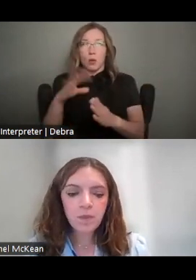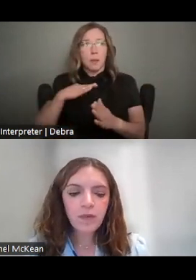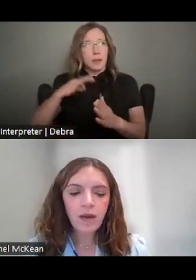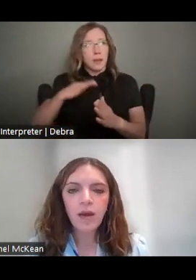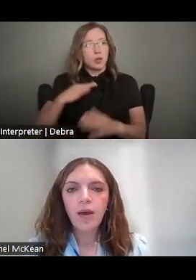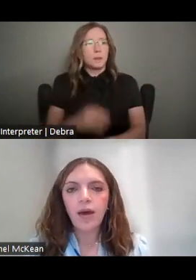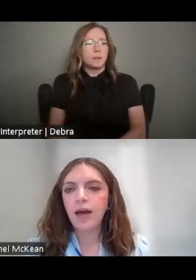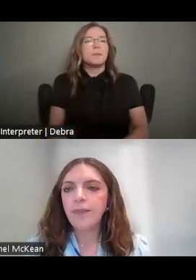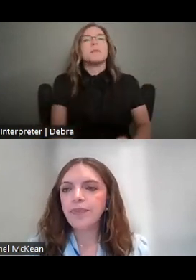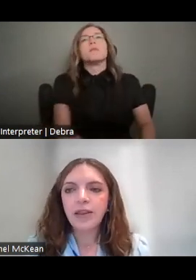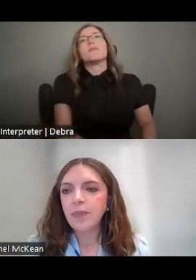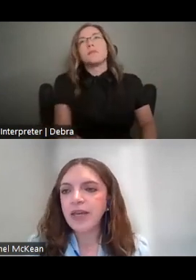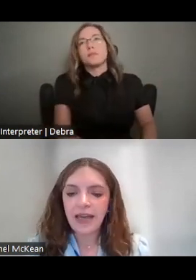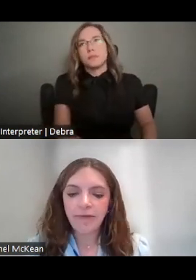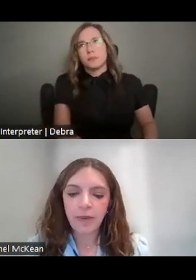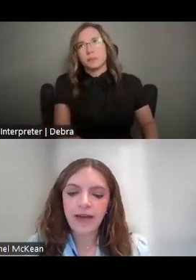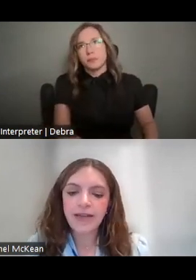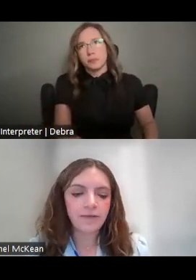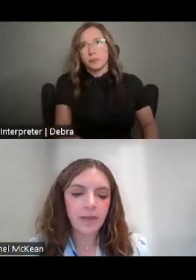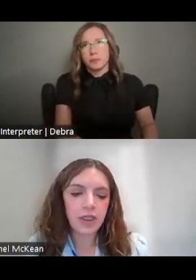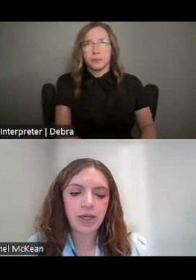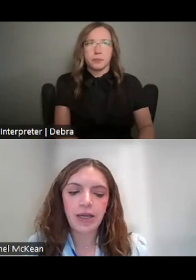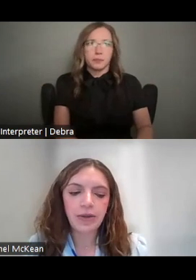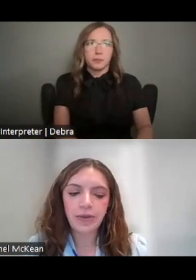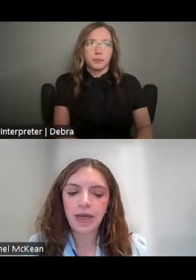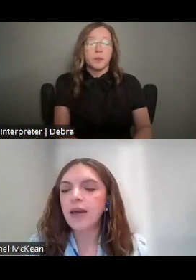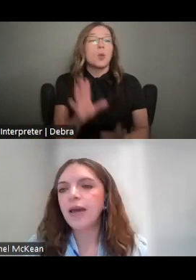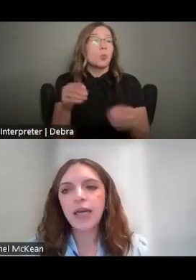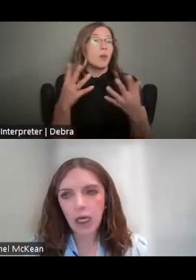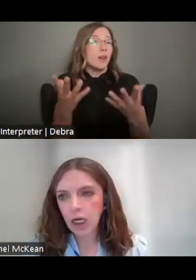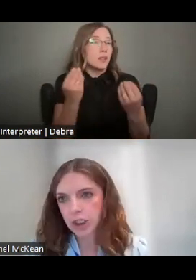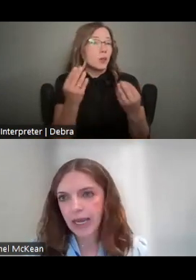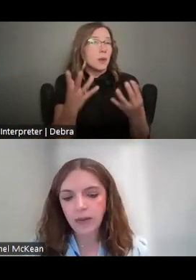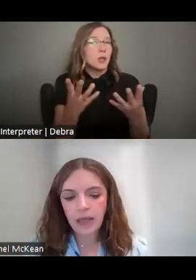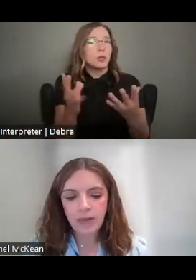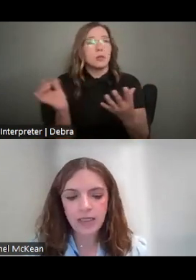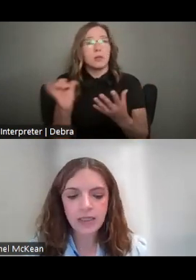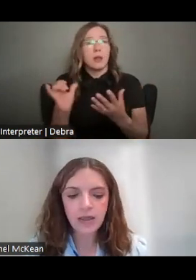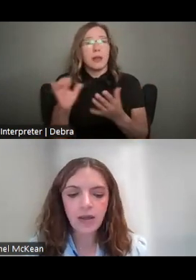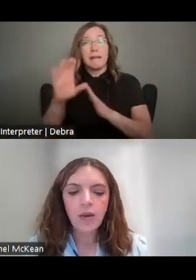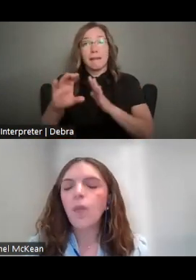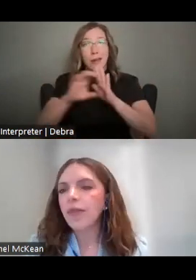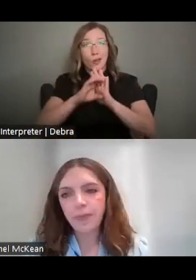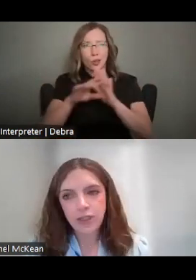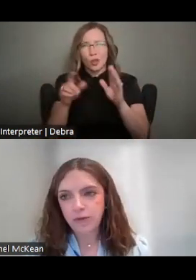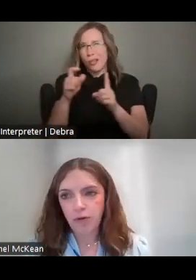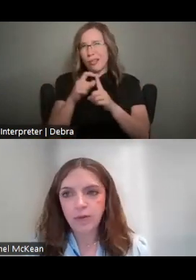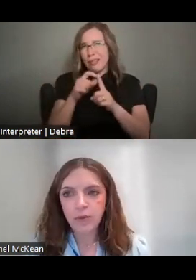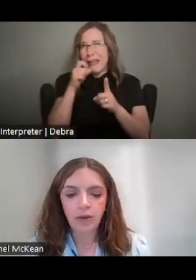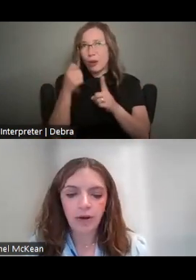THE PDF PROVIDES INFORMATION INCLUDING CHARACTER COUNT LIMITS, WHAT THE BUDGET FORMS WILL LOOK